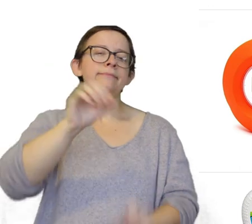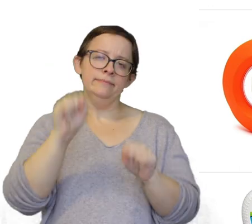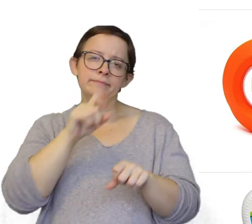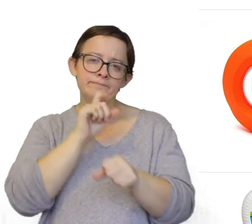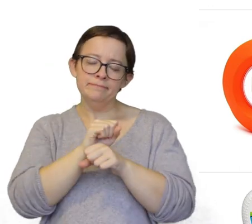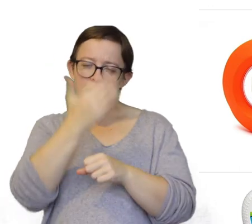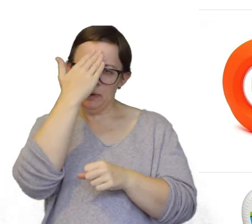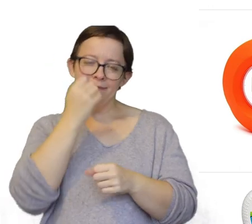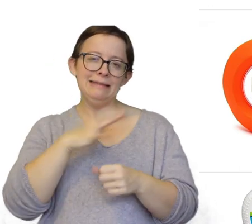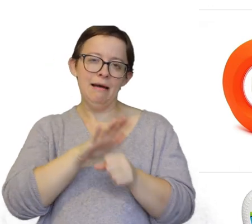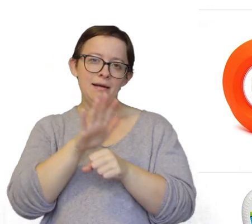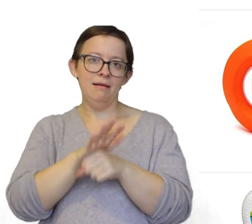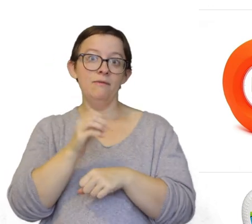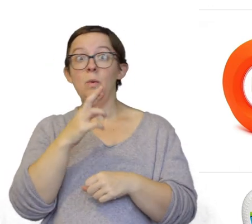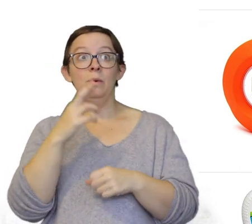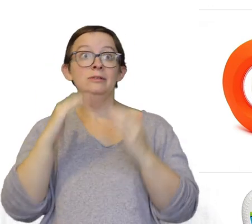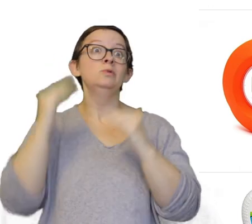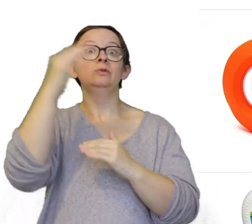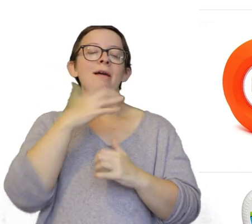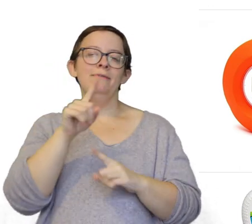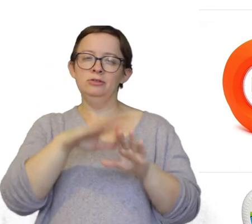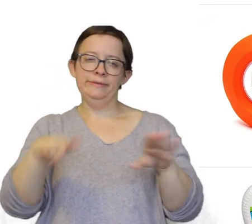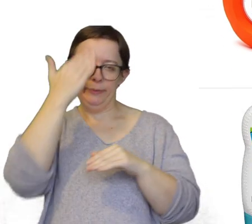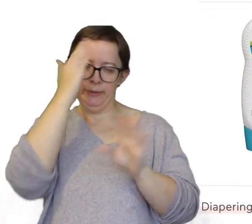you can tell if it's hot enough... if it's hot enough and or too hot for your child.